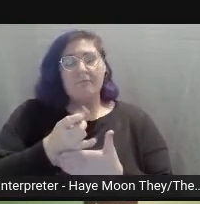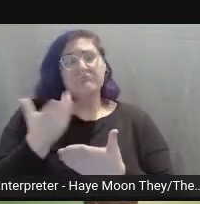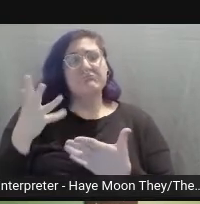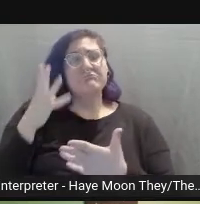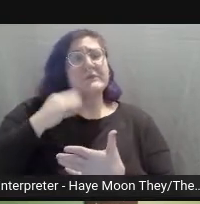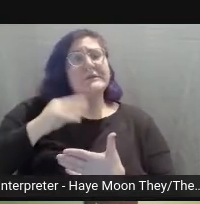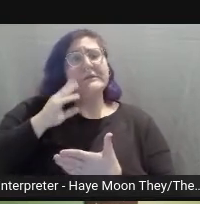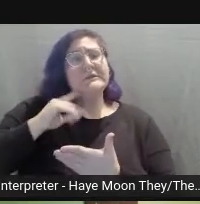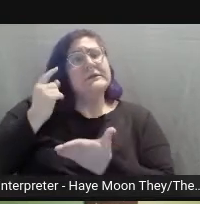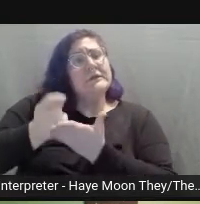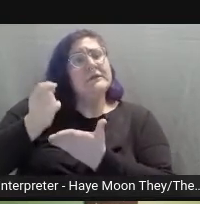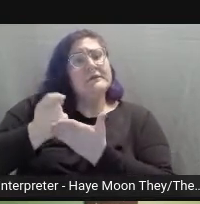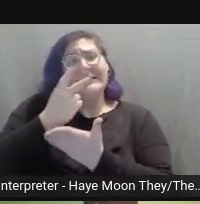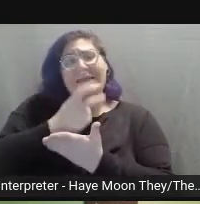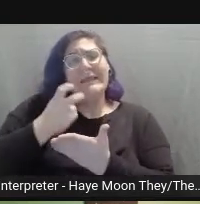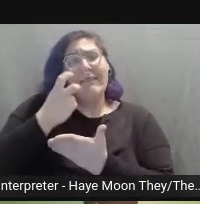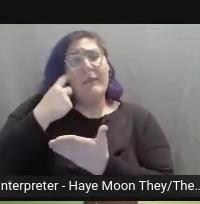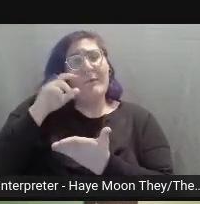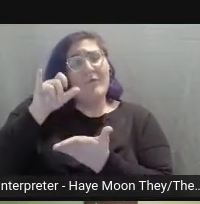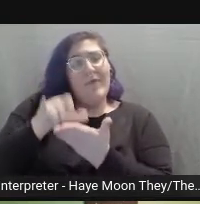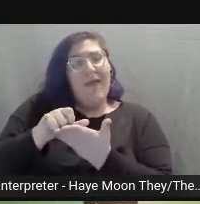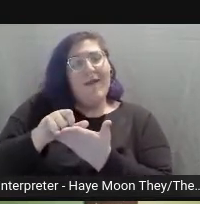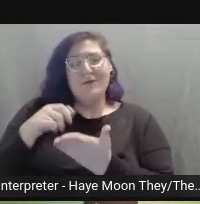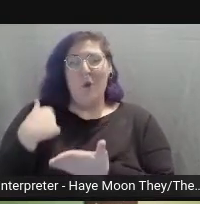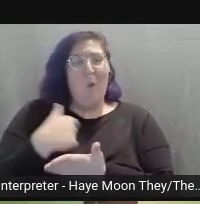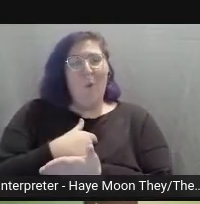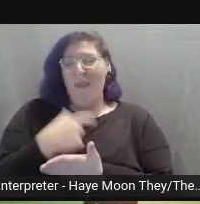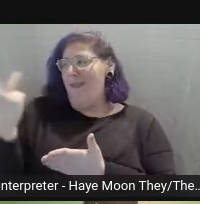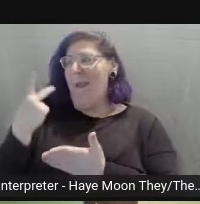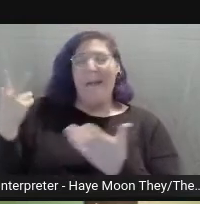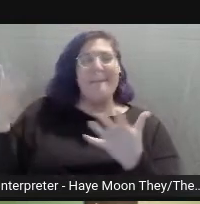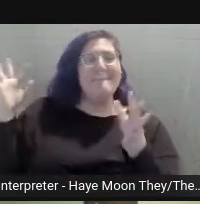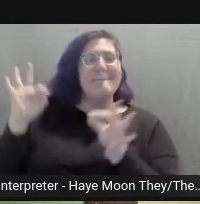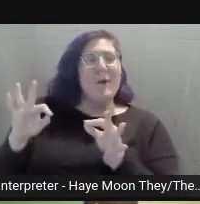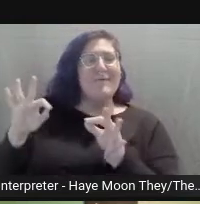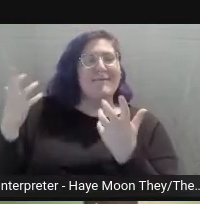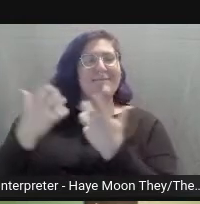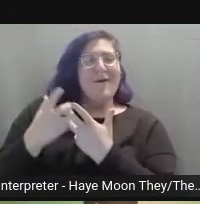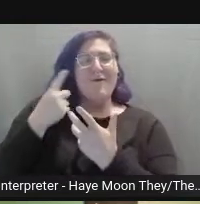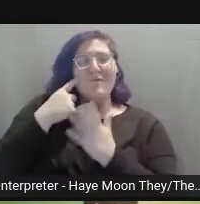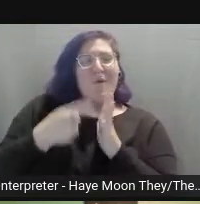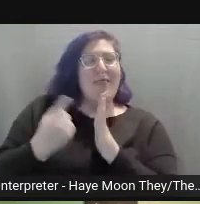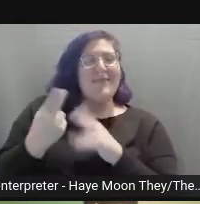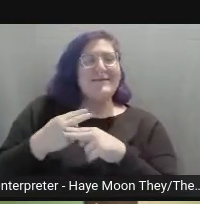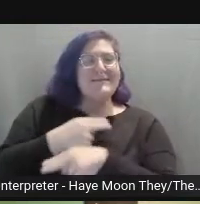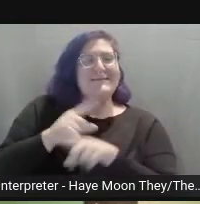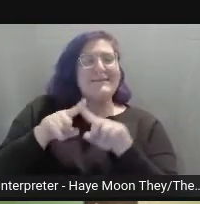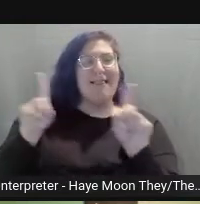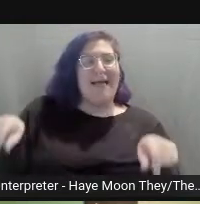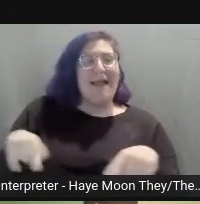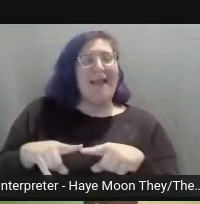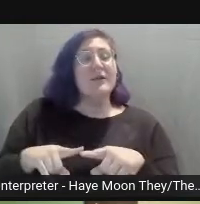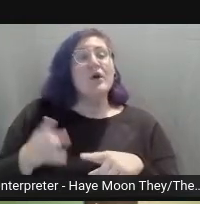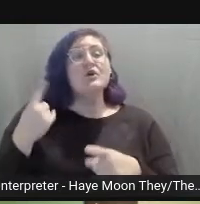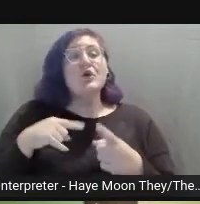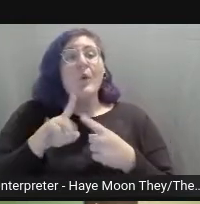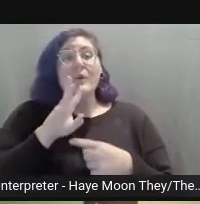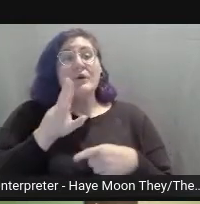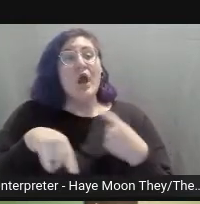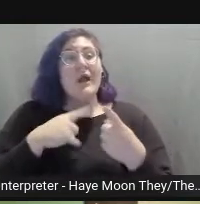It's like we were meant for this slide. When we're talking about hearing and speech disabilities,